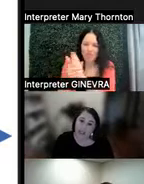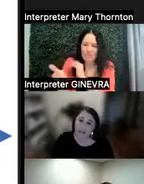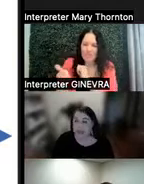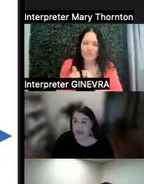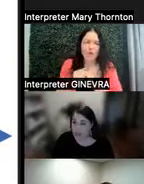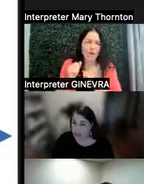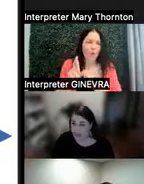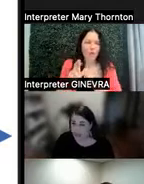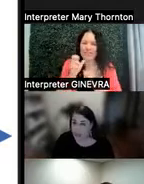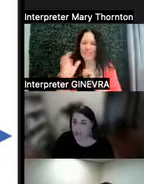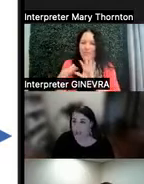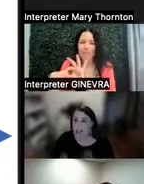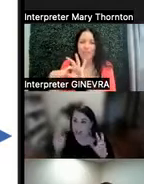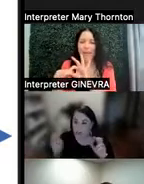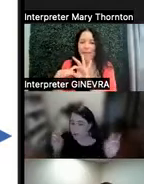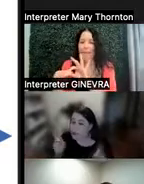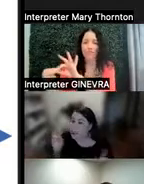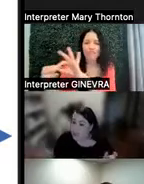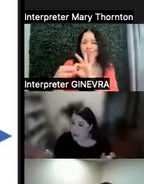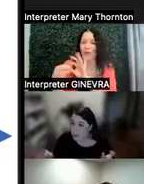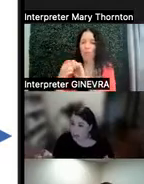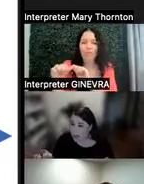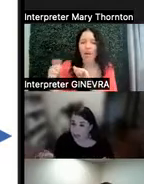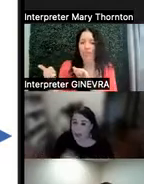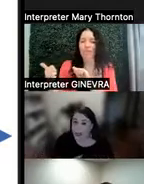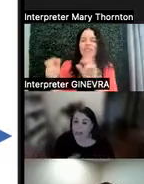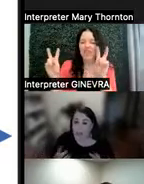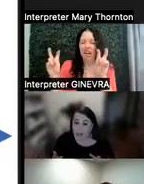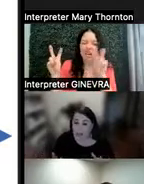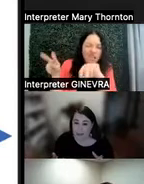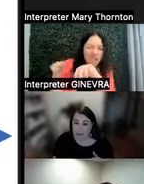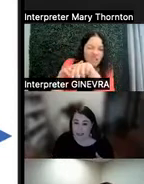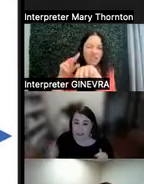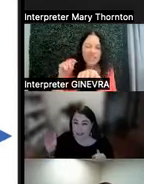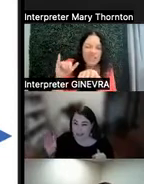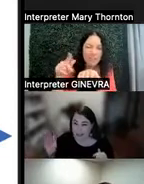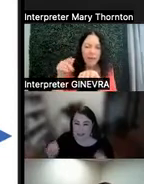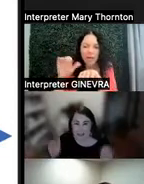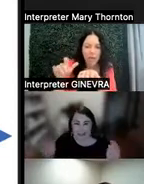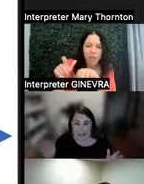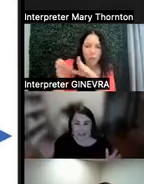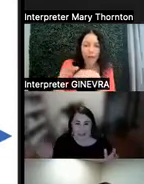relate to others in the, quote-unquote, typical way. It could be somebody like me with ADHD